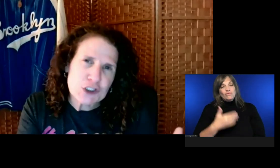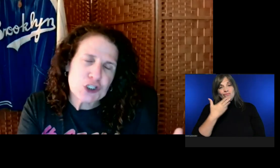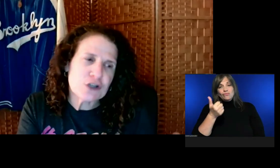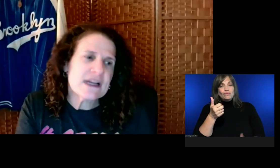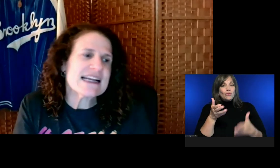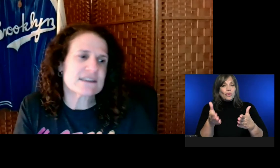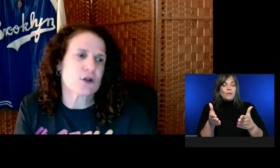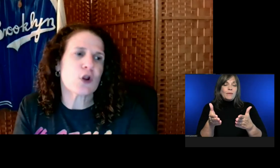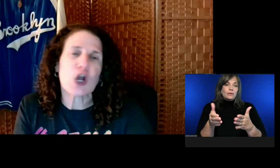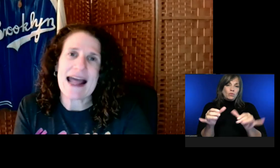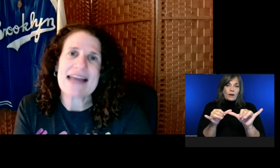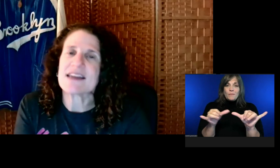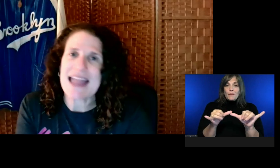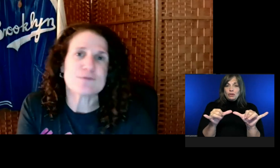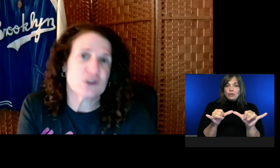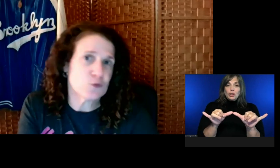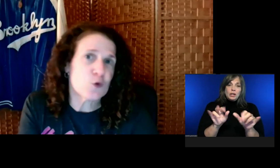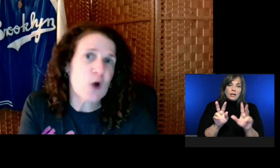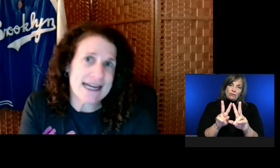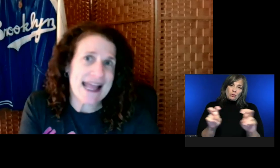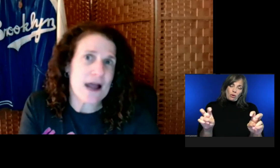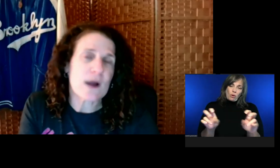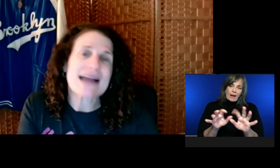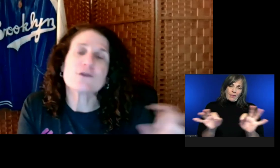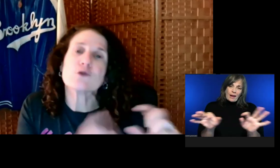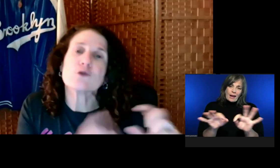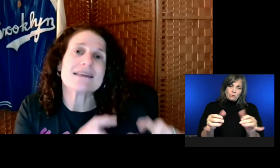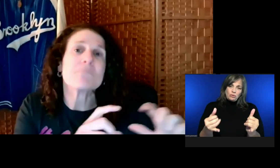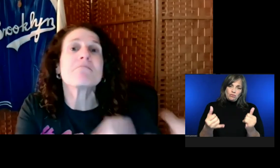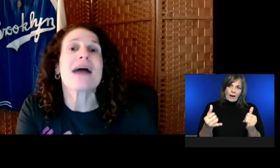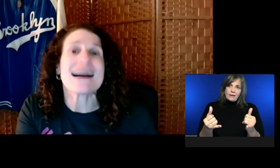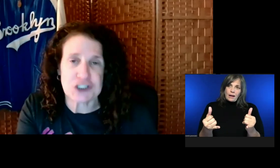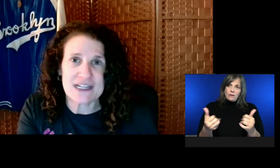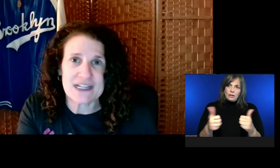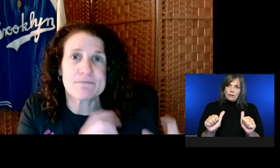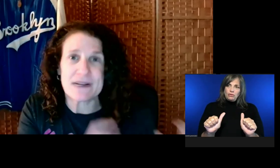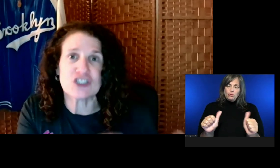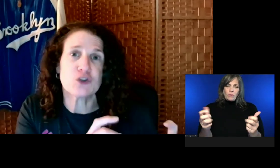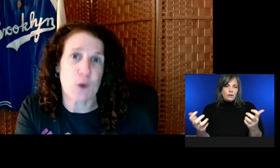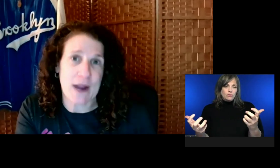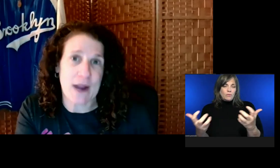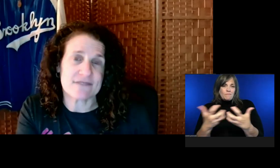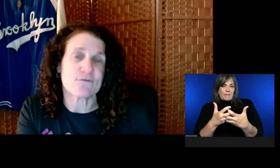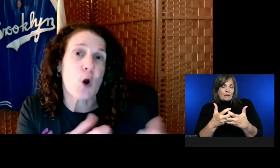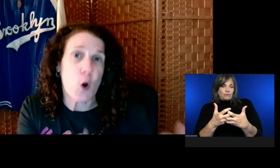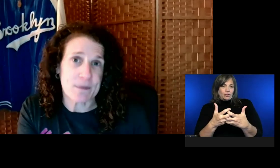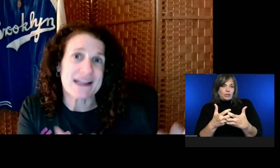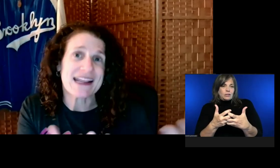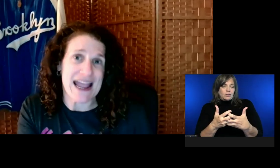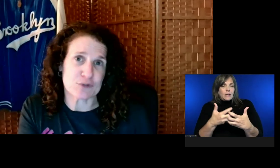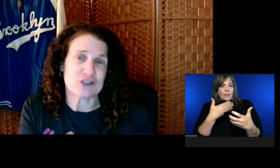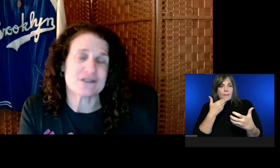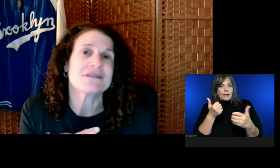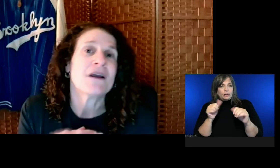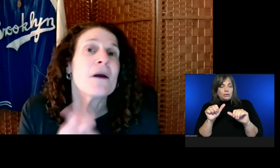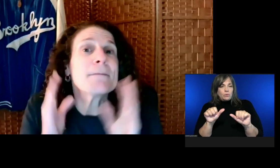And try to match it, as best as you can, for open captions.